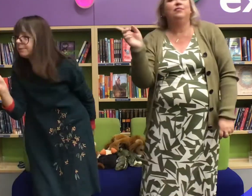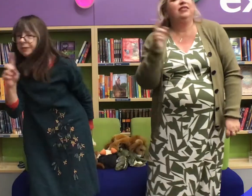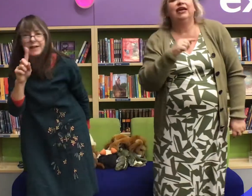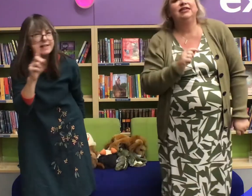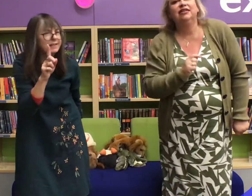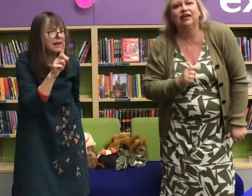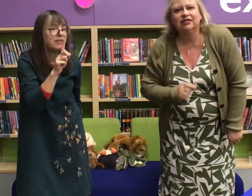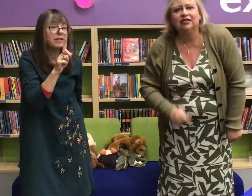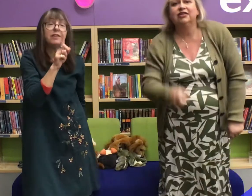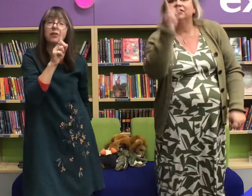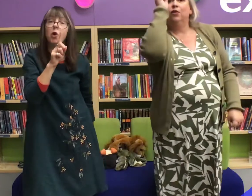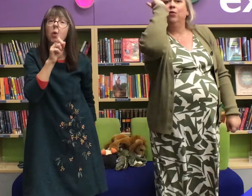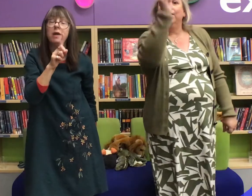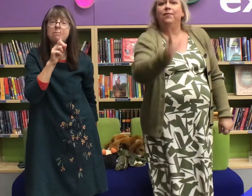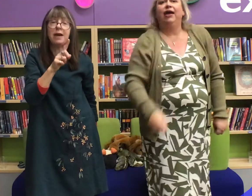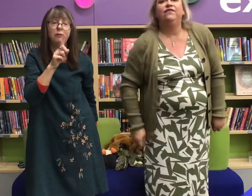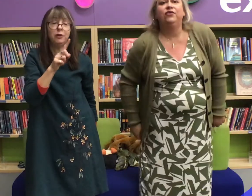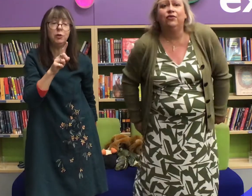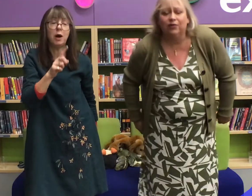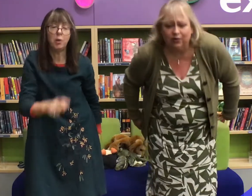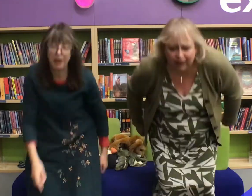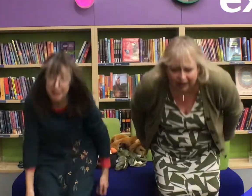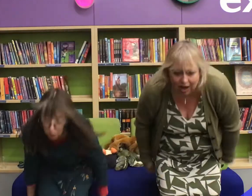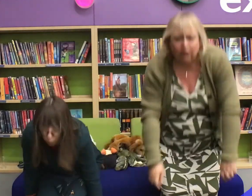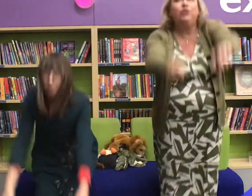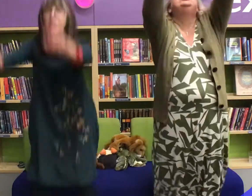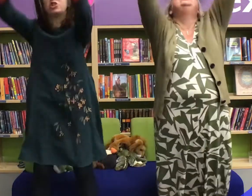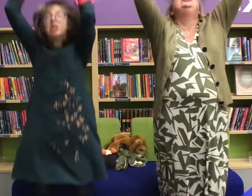but they didn't like the sight so one man flew away whoosh!